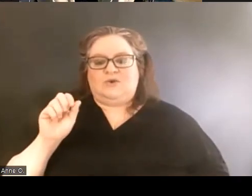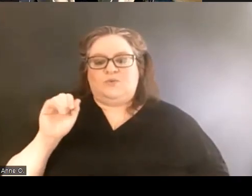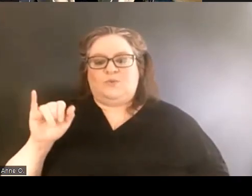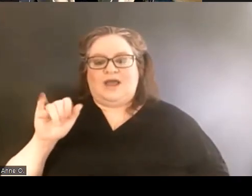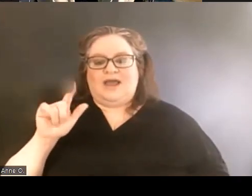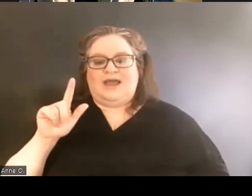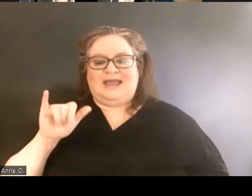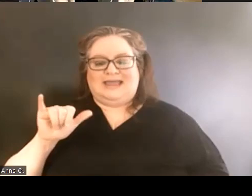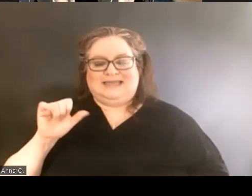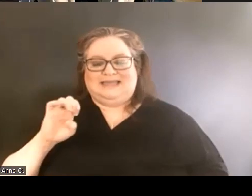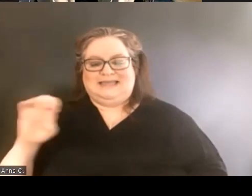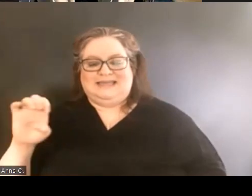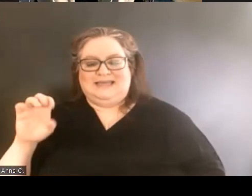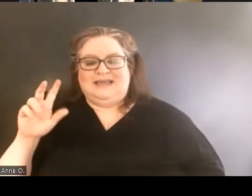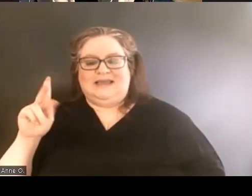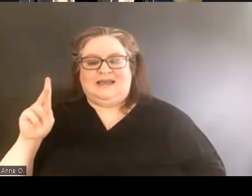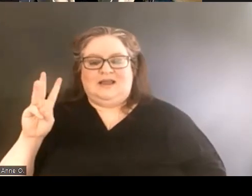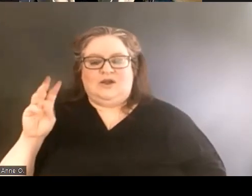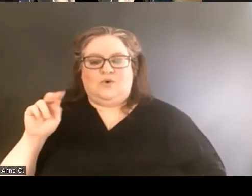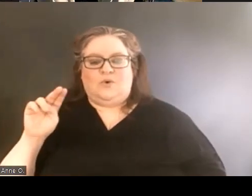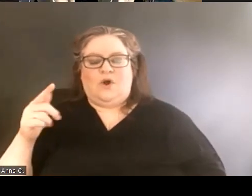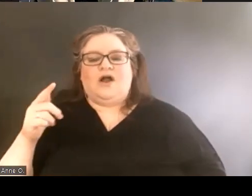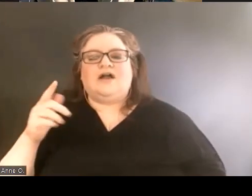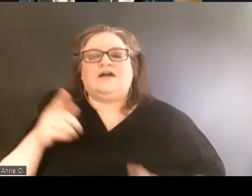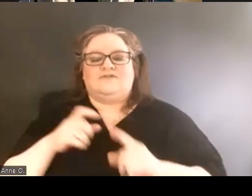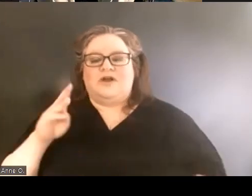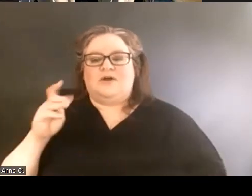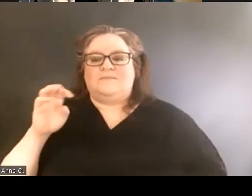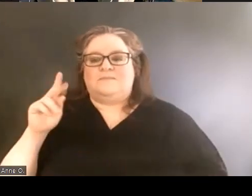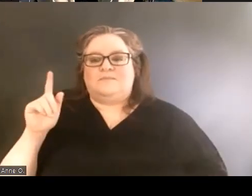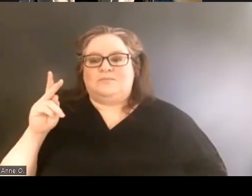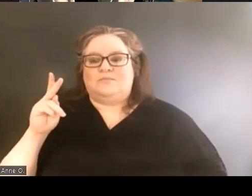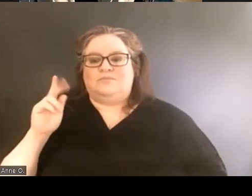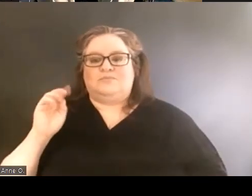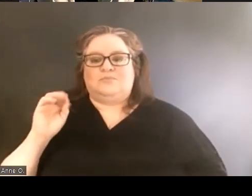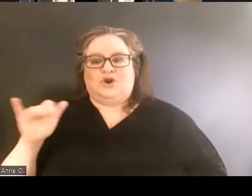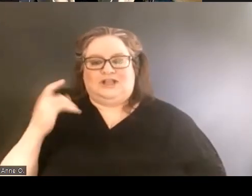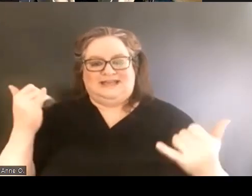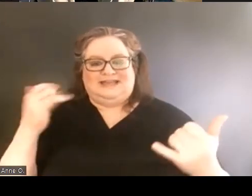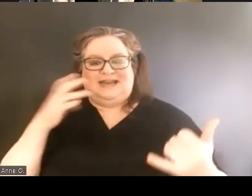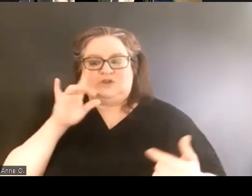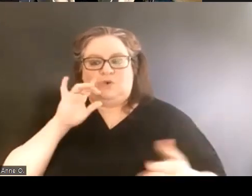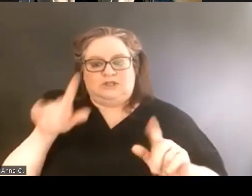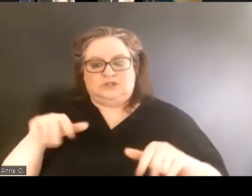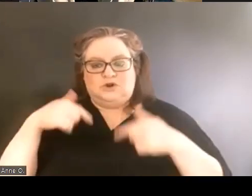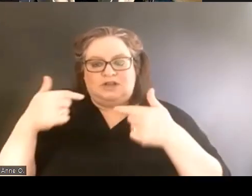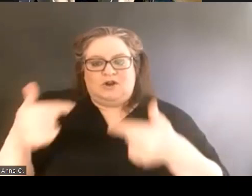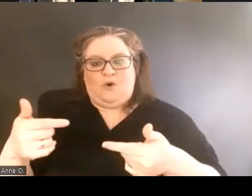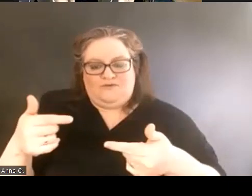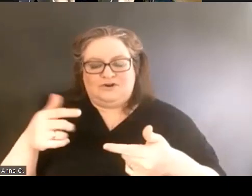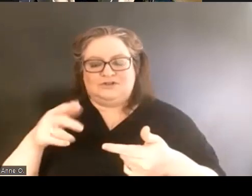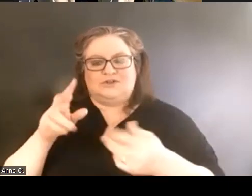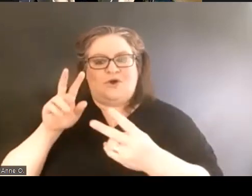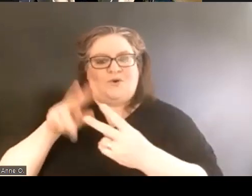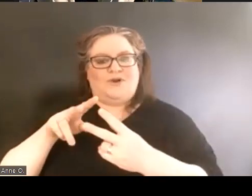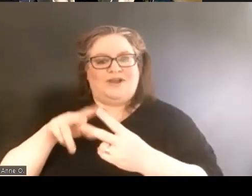with us today. So I am gonna turn it over to them in just a moment so that they can share a little bit about